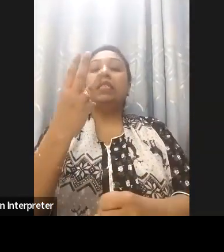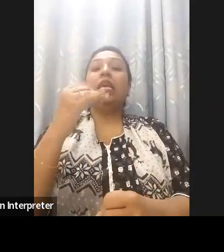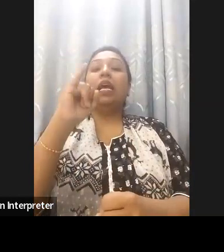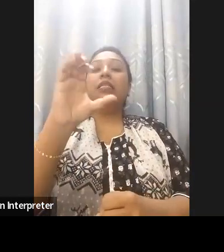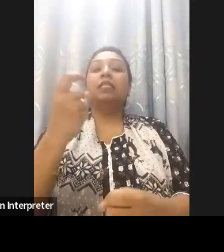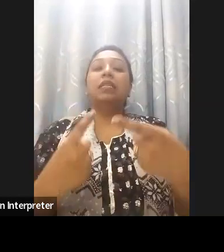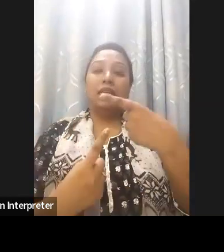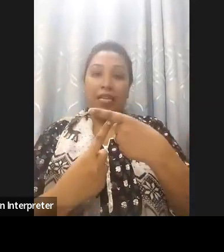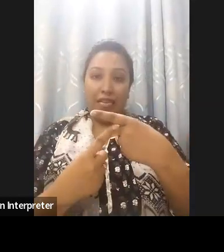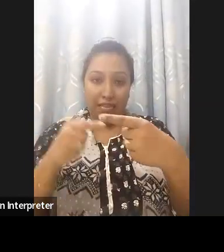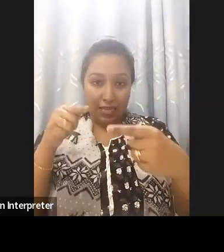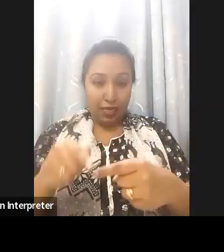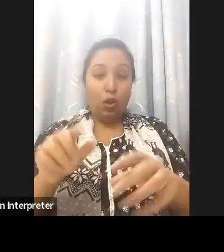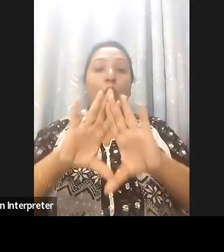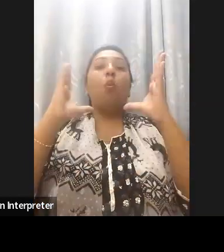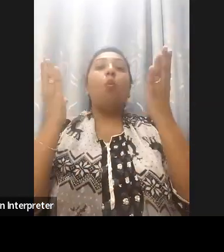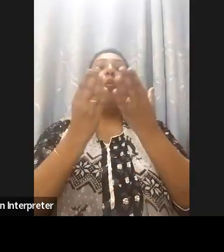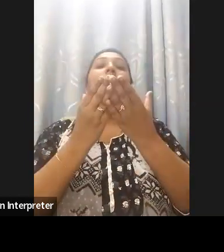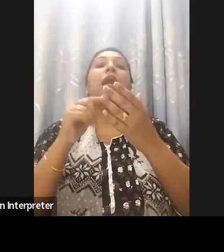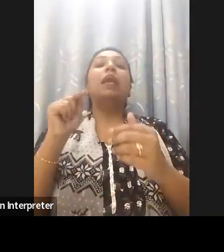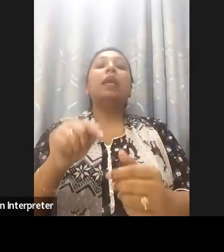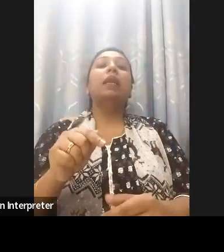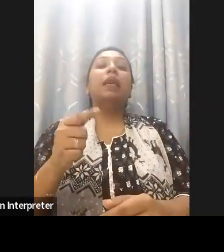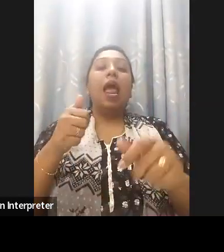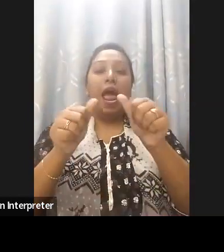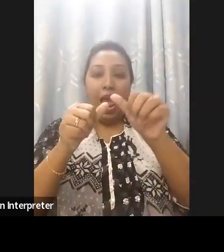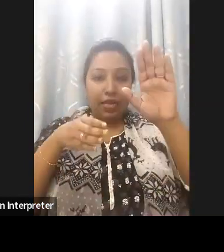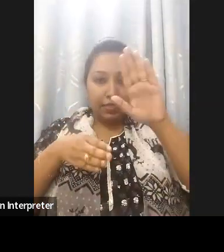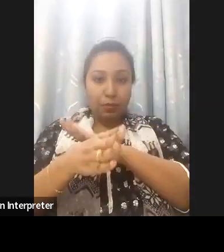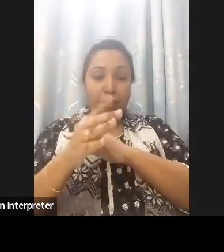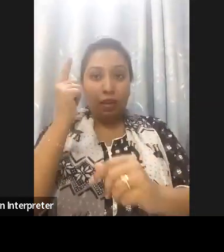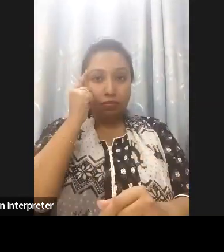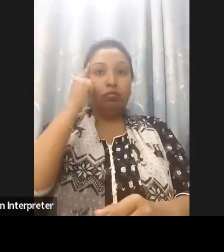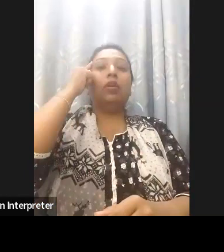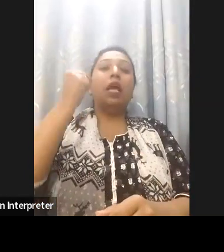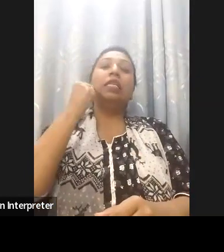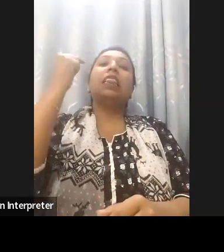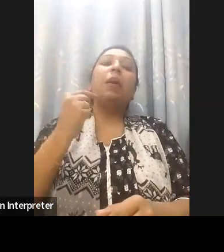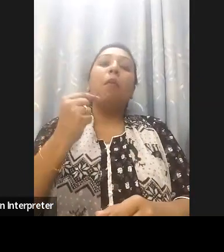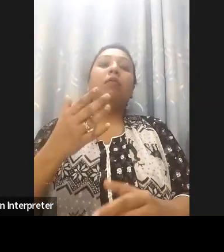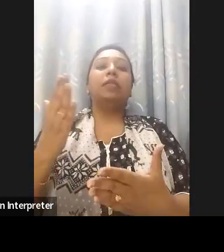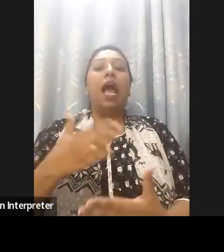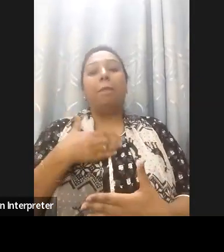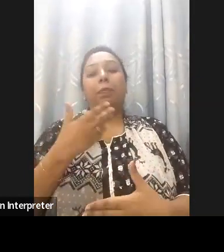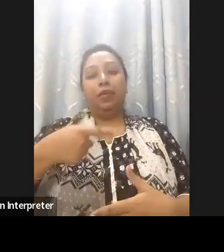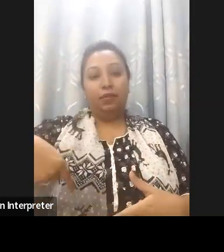Awareness Day. As you know, the world is progressing rapidly in the digitalisation.